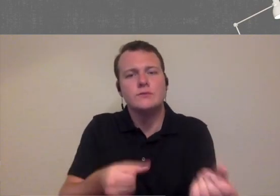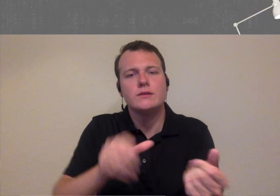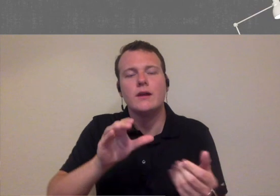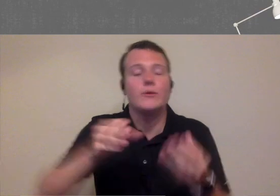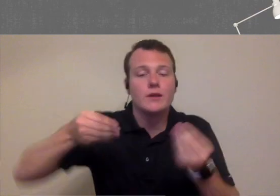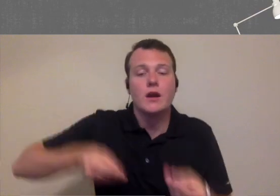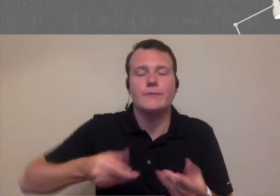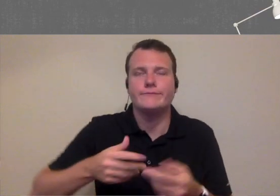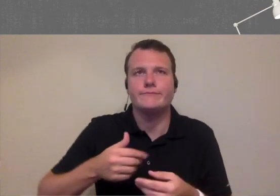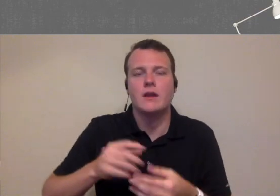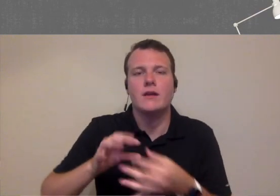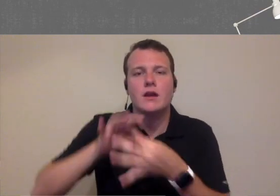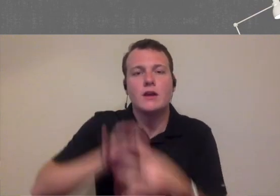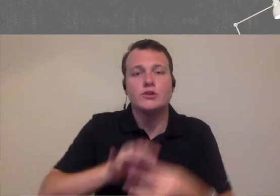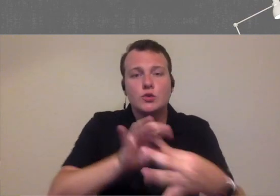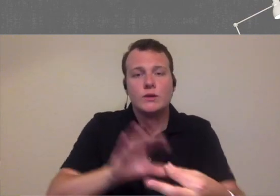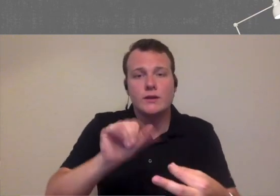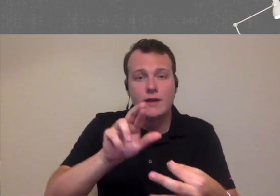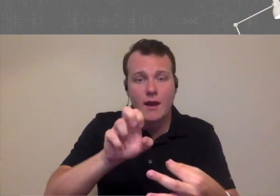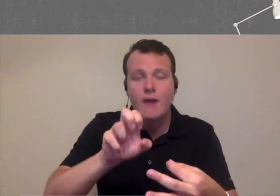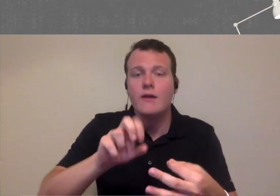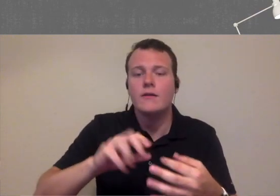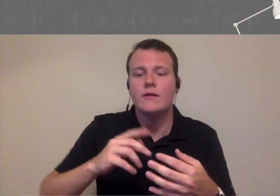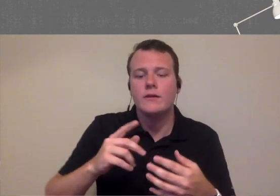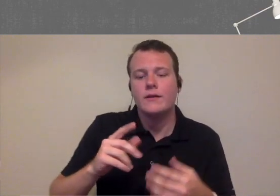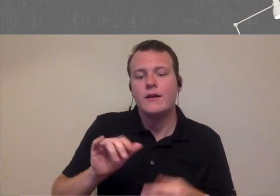way I know things that we've tried but if it's something that's urgent that our